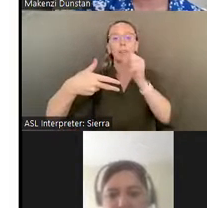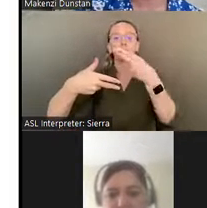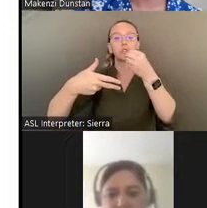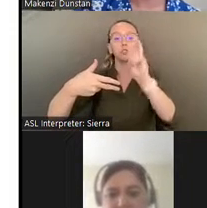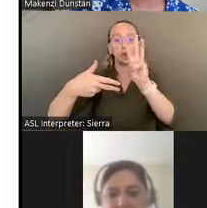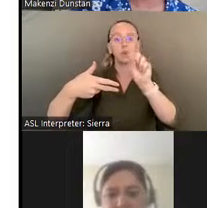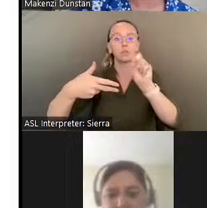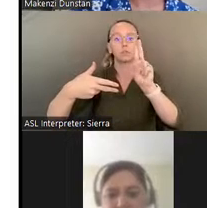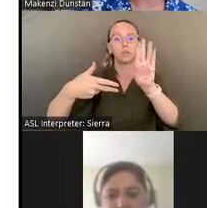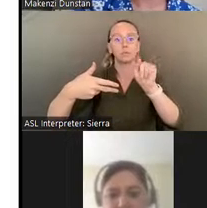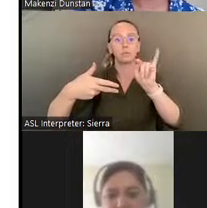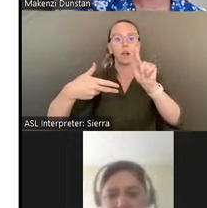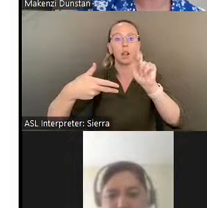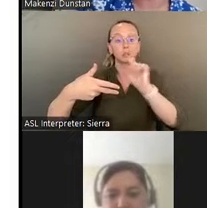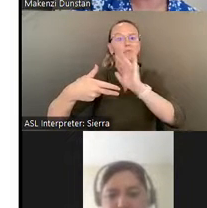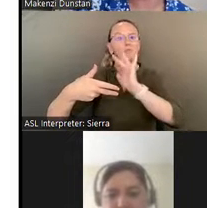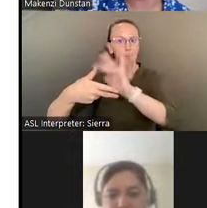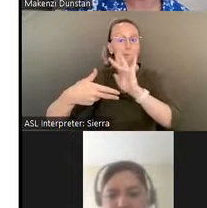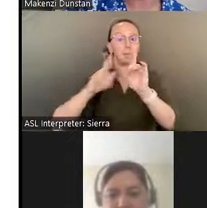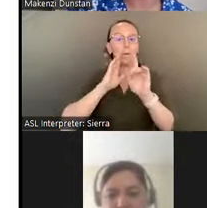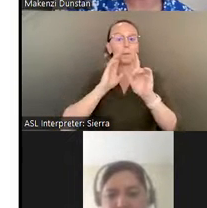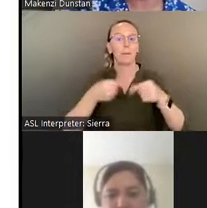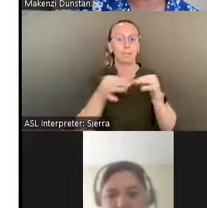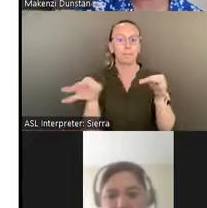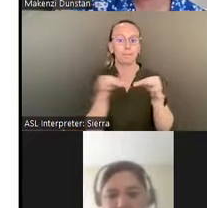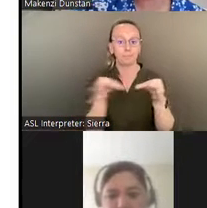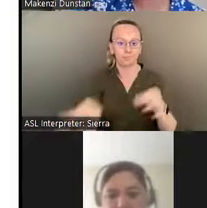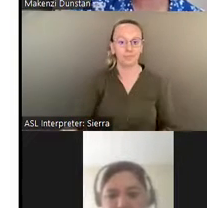We strongly encourage your questions throughout this presentation.